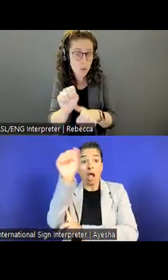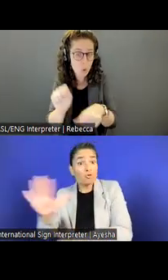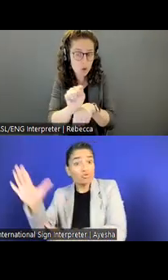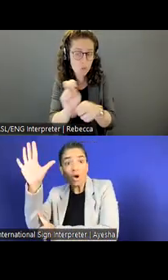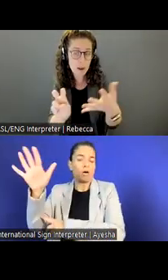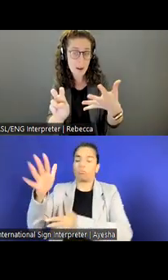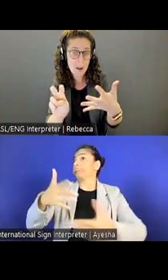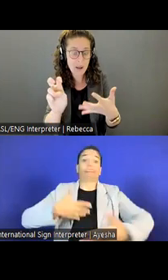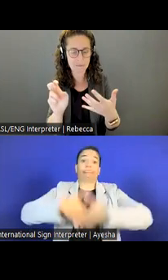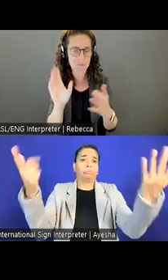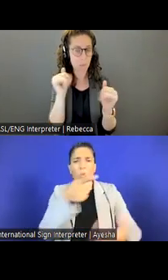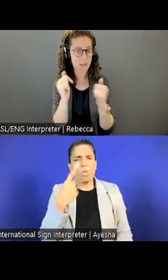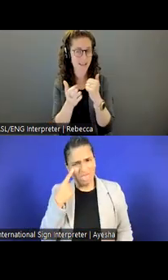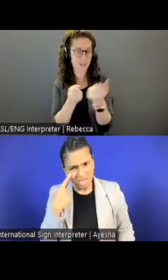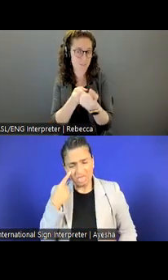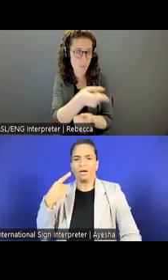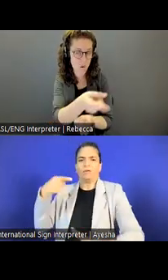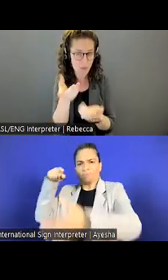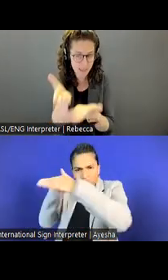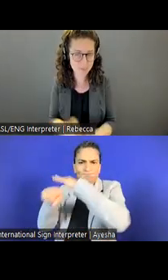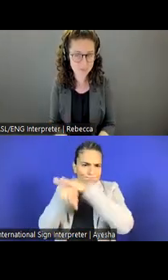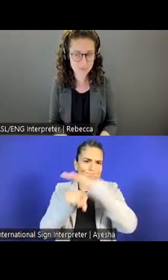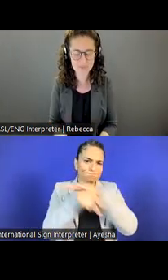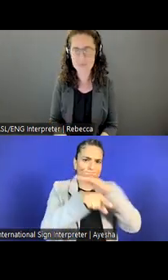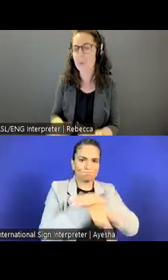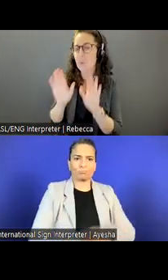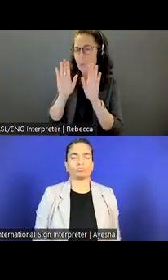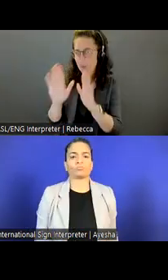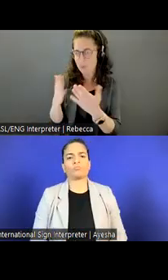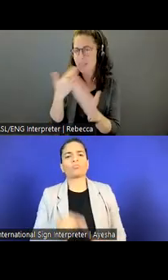support you to get there. Ashley Holben: Wonderful. Thanks, again. Candice Homan Arnone: Yep.